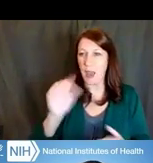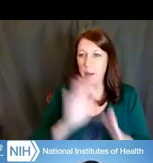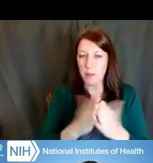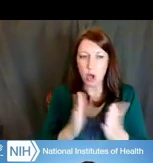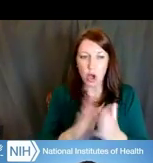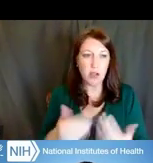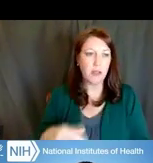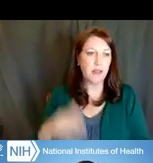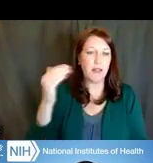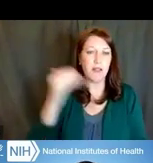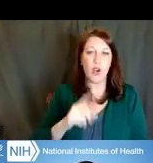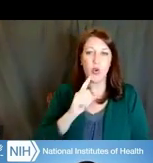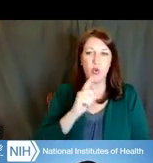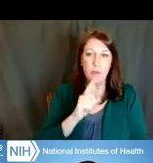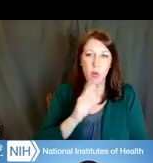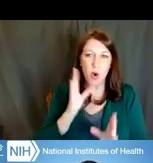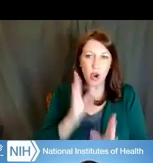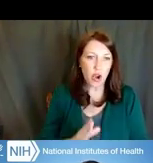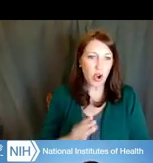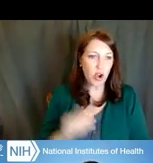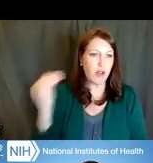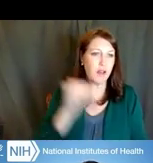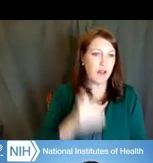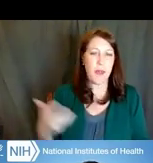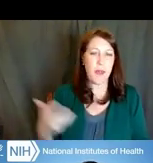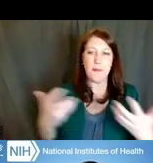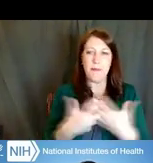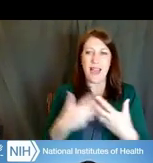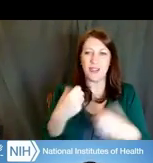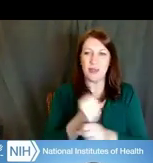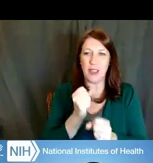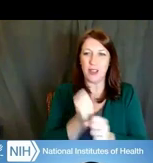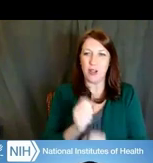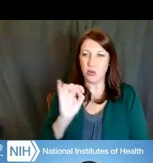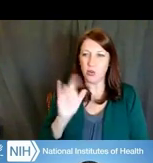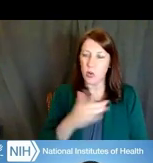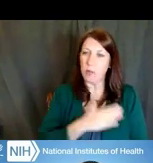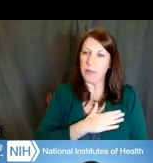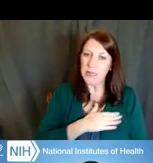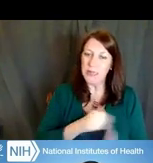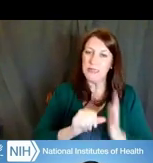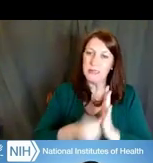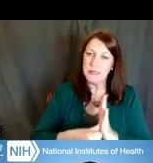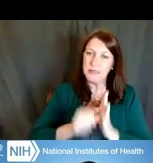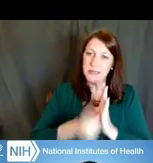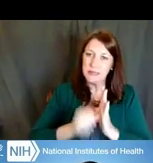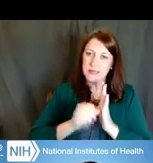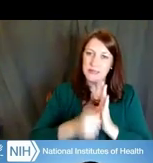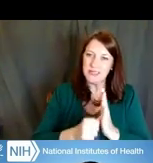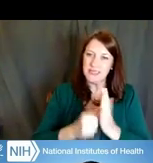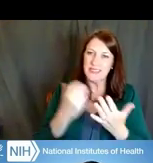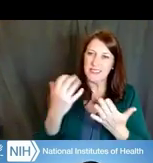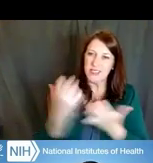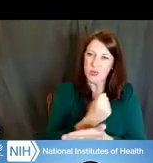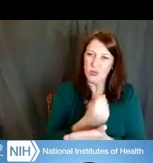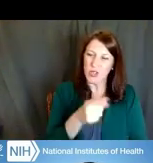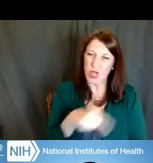because I want for you to take these resources and utilize them to help you in order to do some planning for your career, or give better clarity